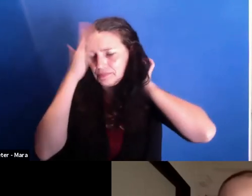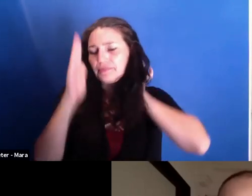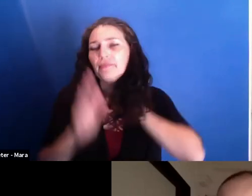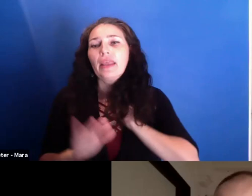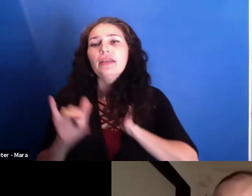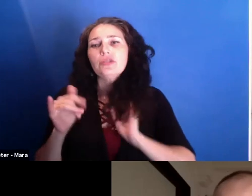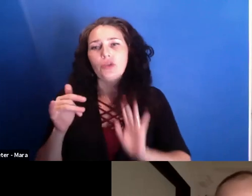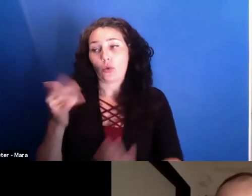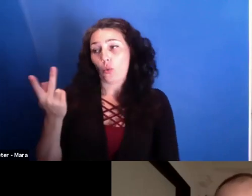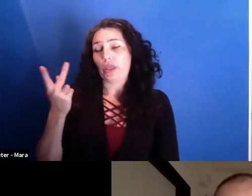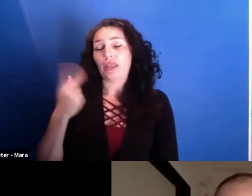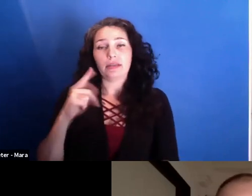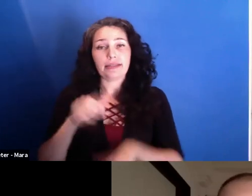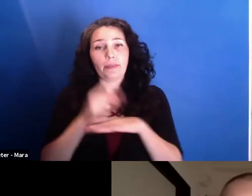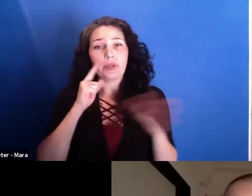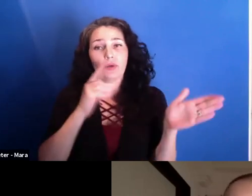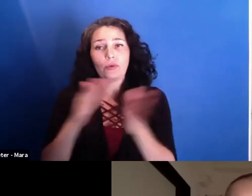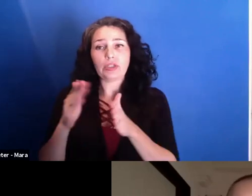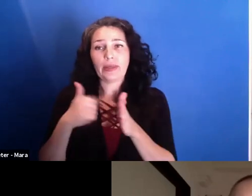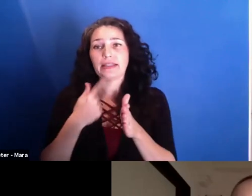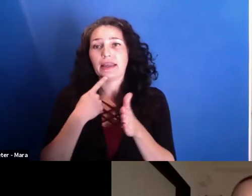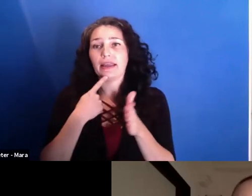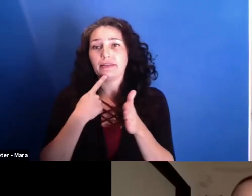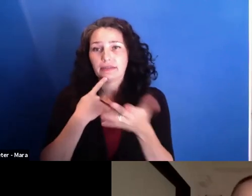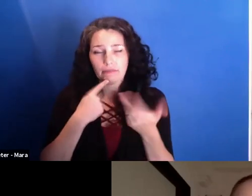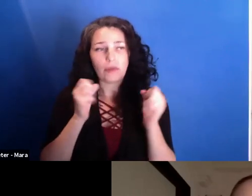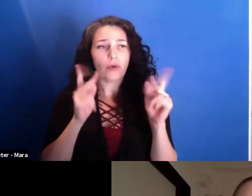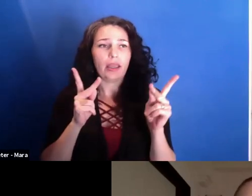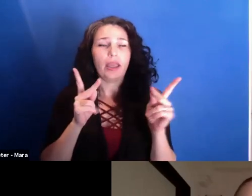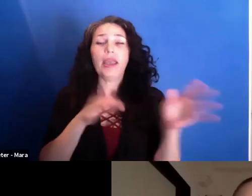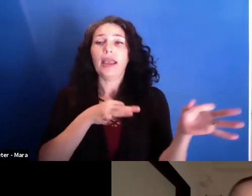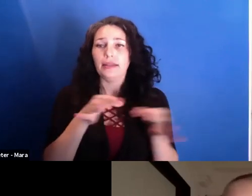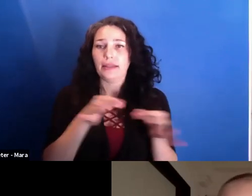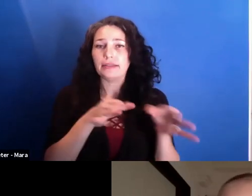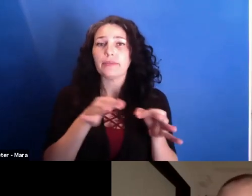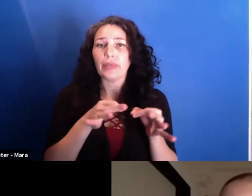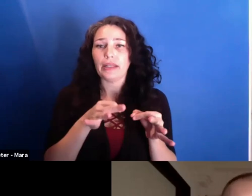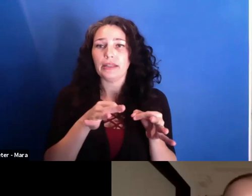I said, OK, good. I explained to him what I did until up to his appointment, how I work.